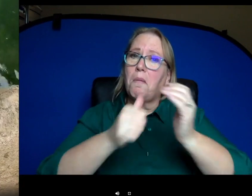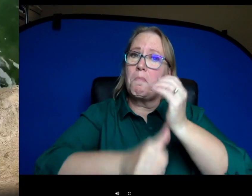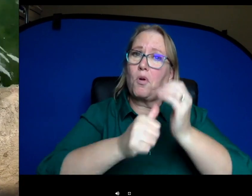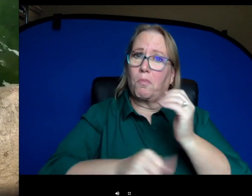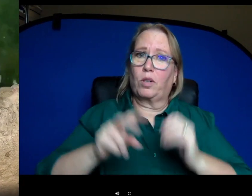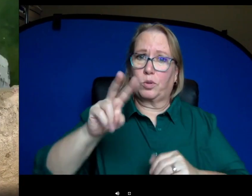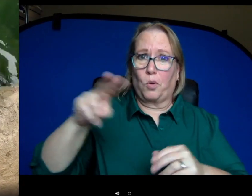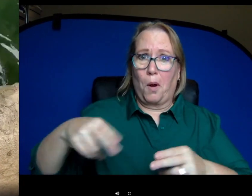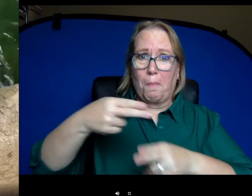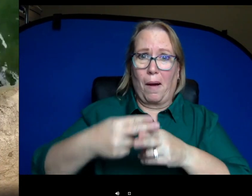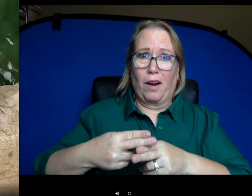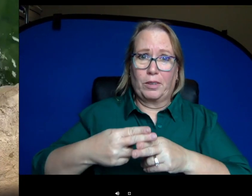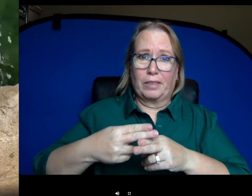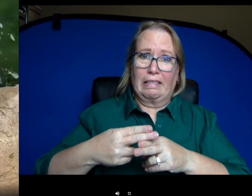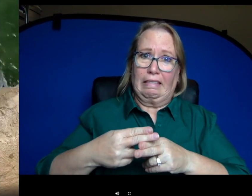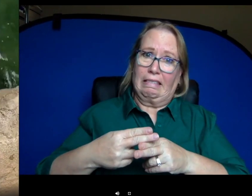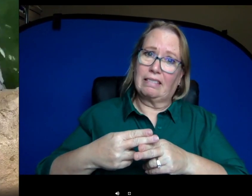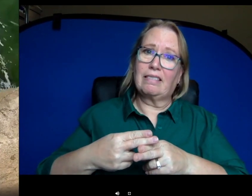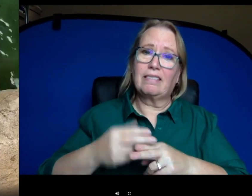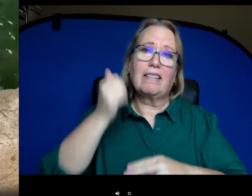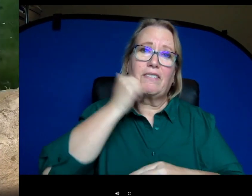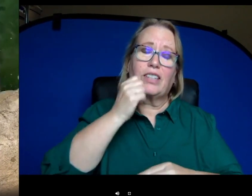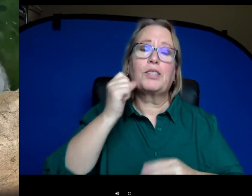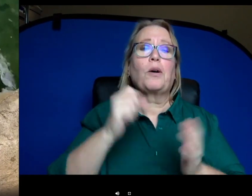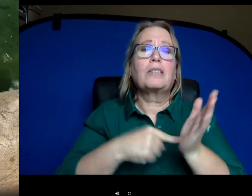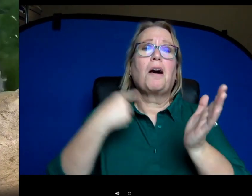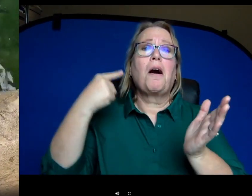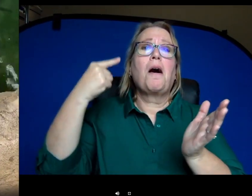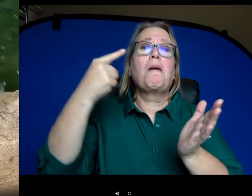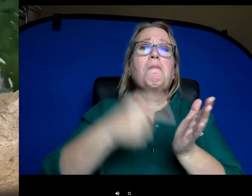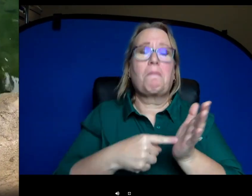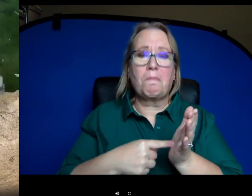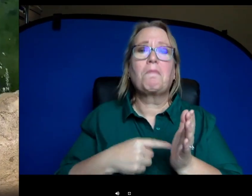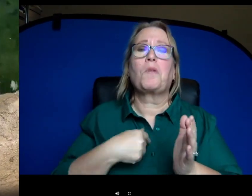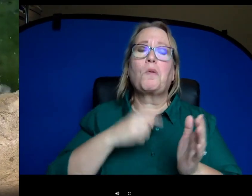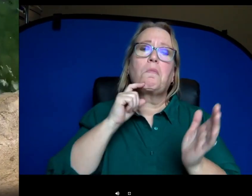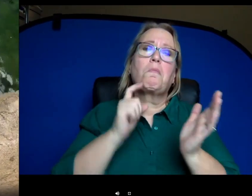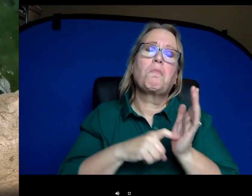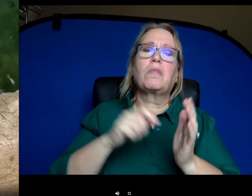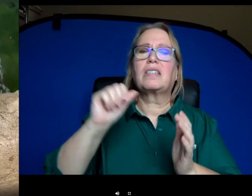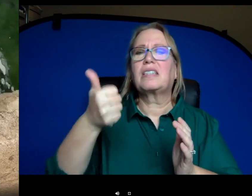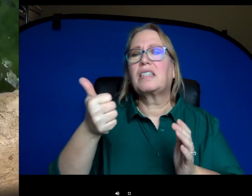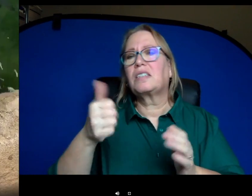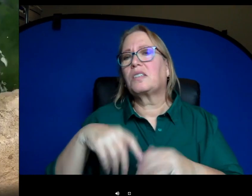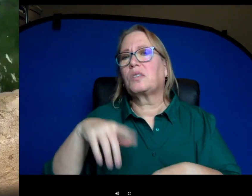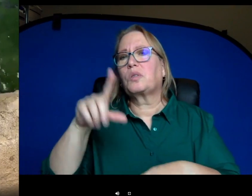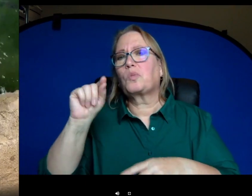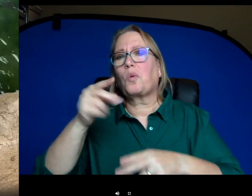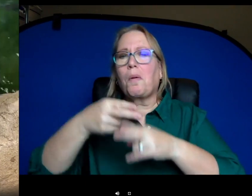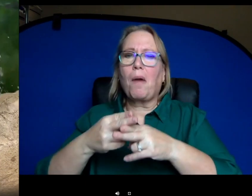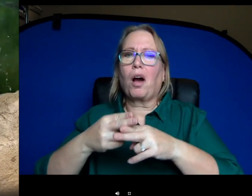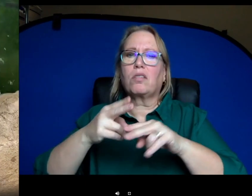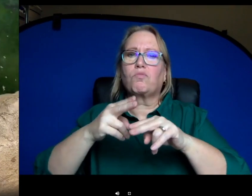pounds of waste a day. So every once in a while, we will see a 10 or 20 pound